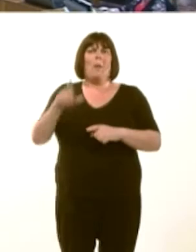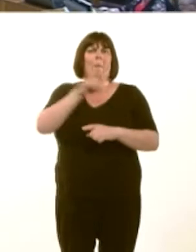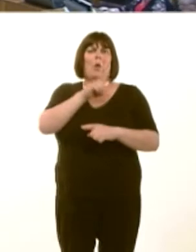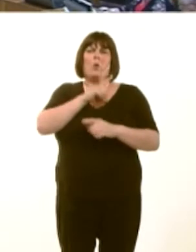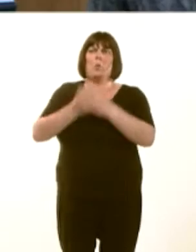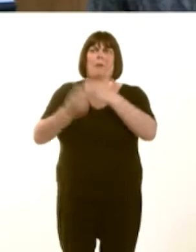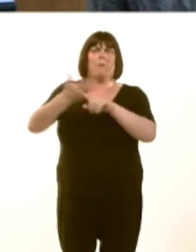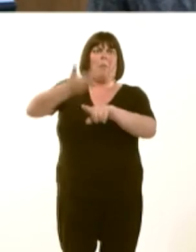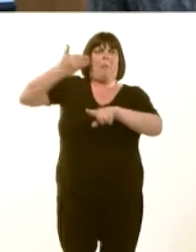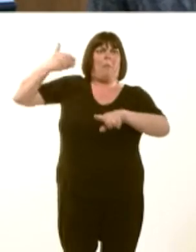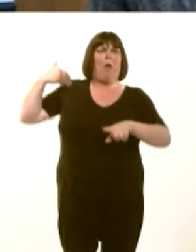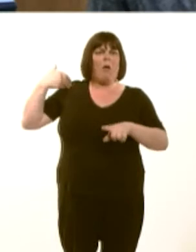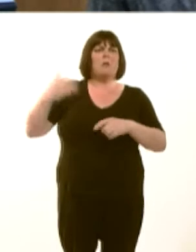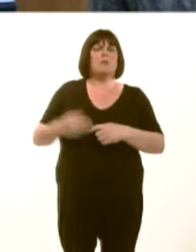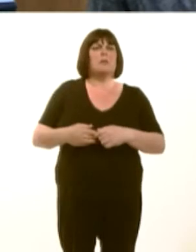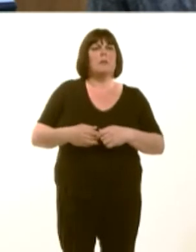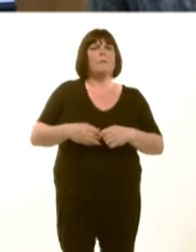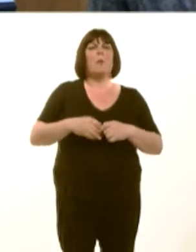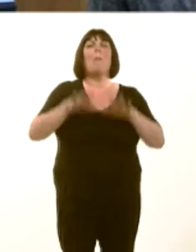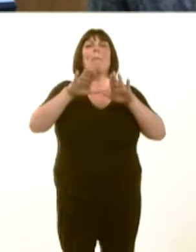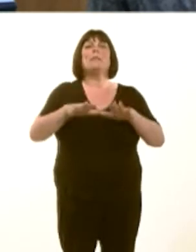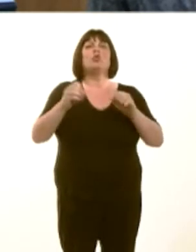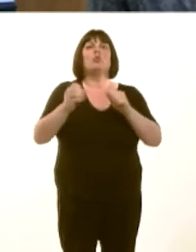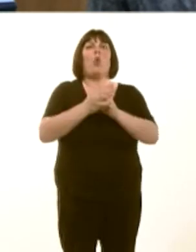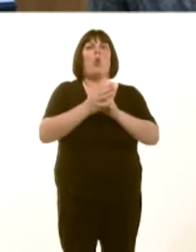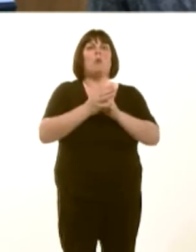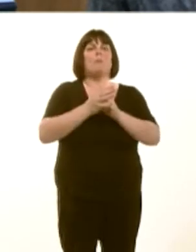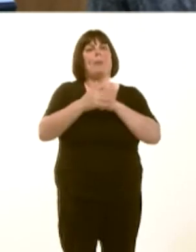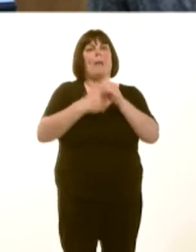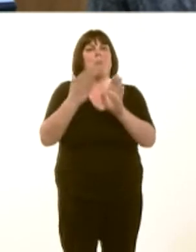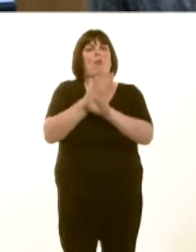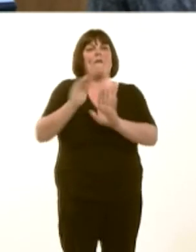When British Coal was privatised the Government of the day decided that it would not insist